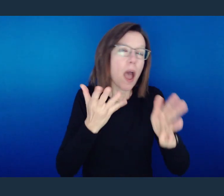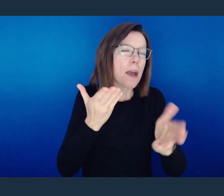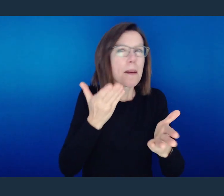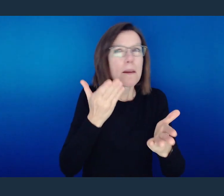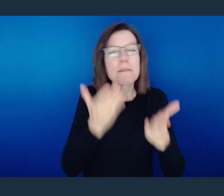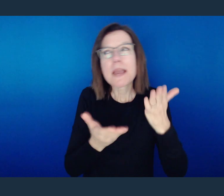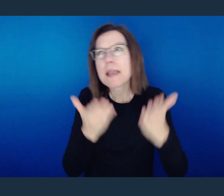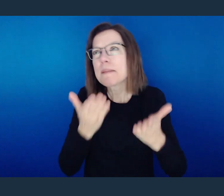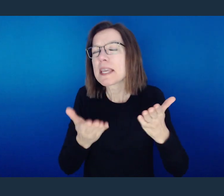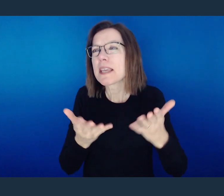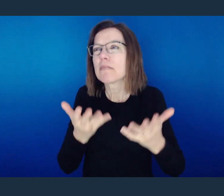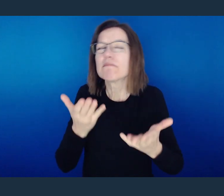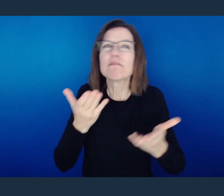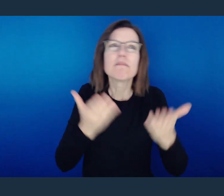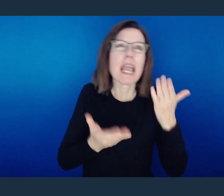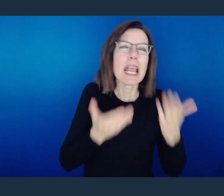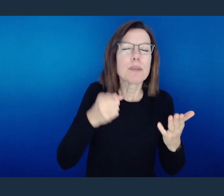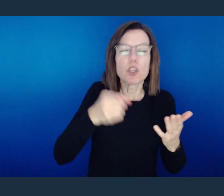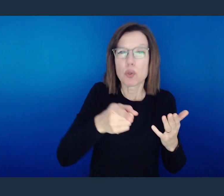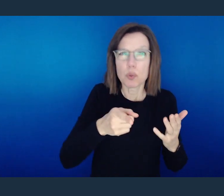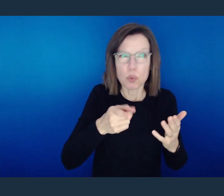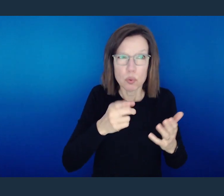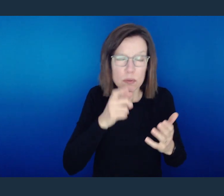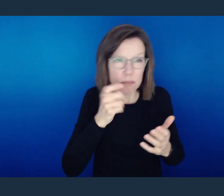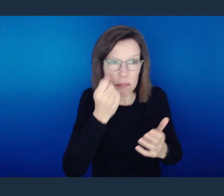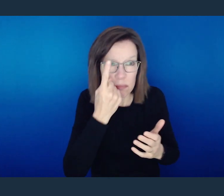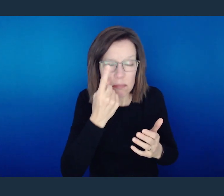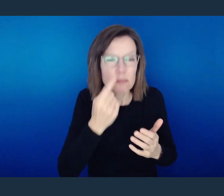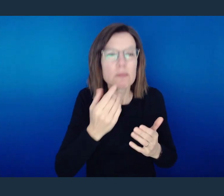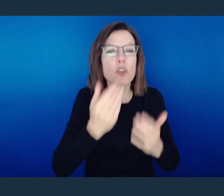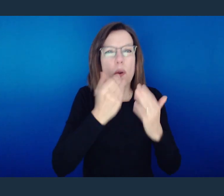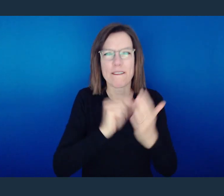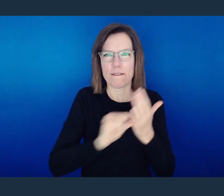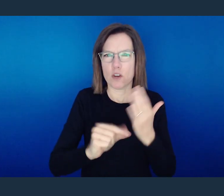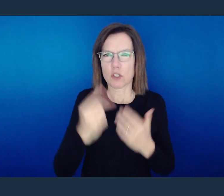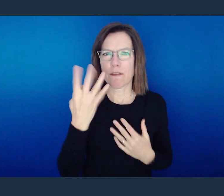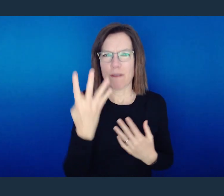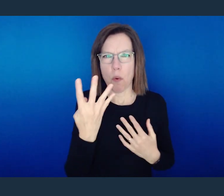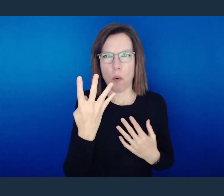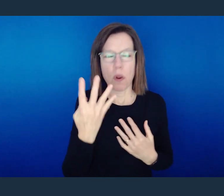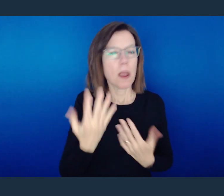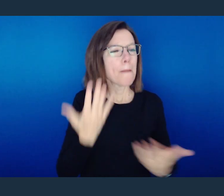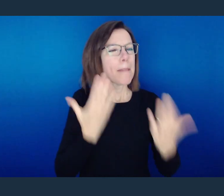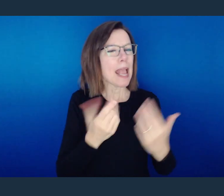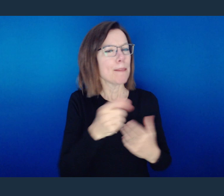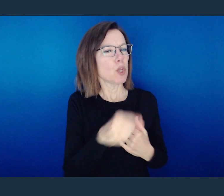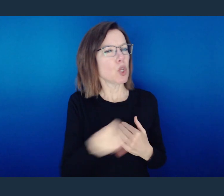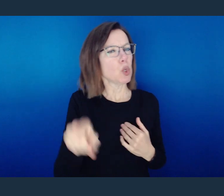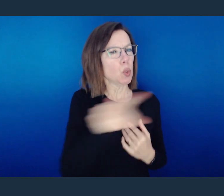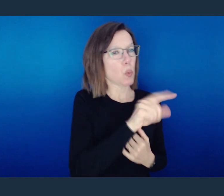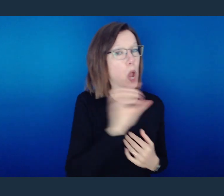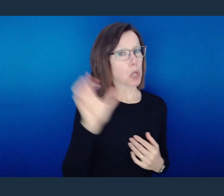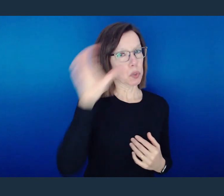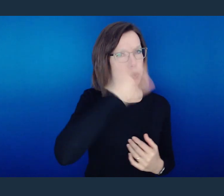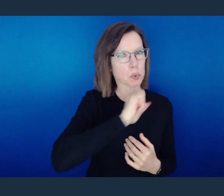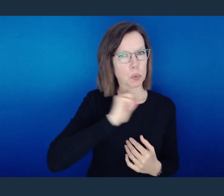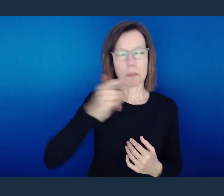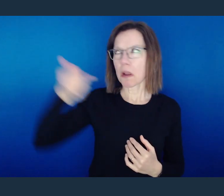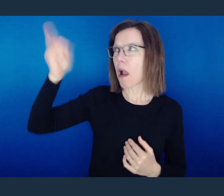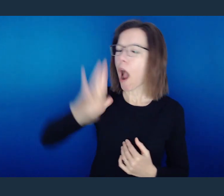He goes from maybe you missed it, okay, so in verse 4, he says, "Or do you presume on